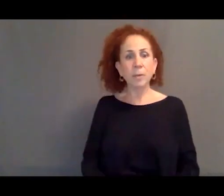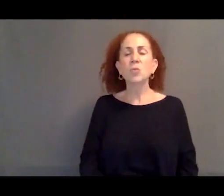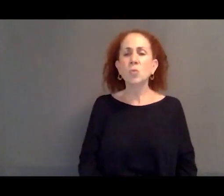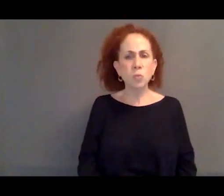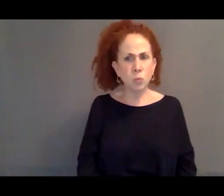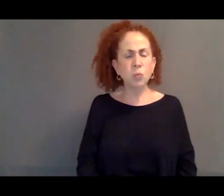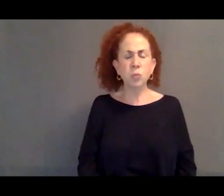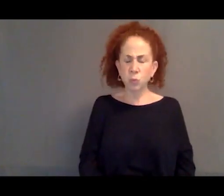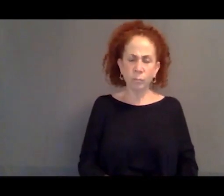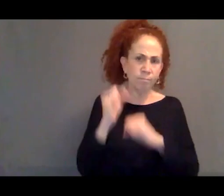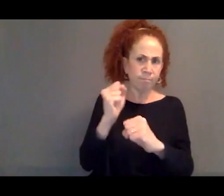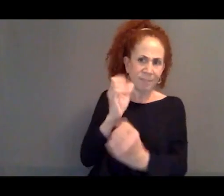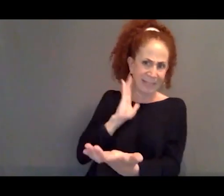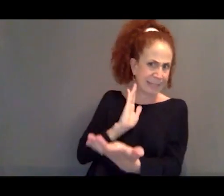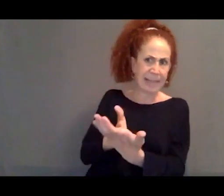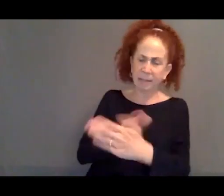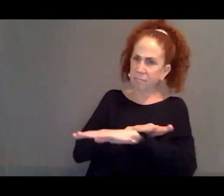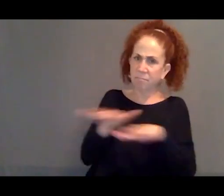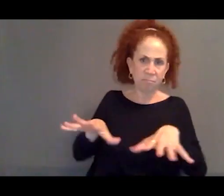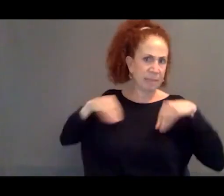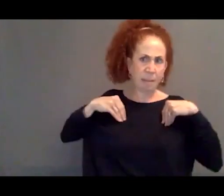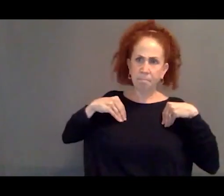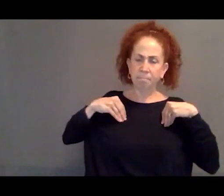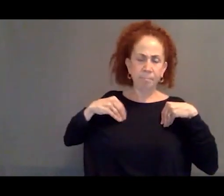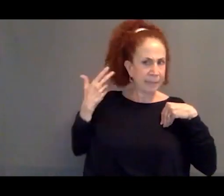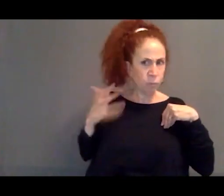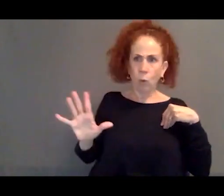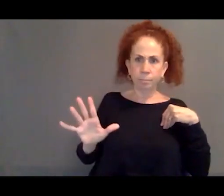against these asylum seekers.